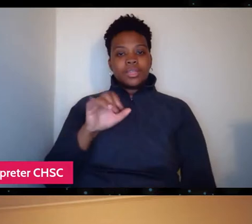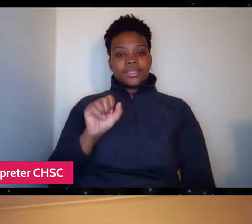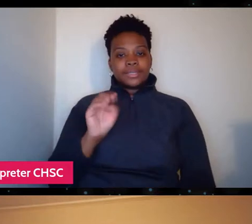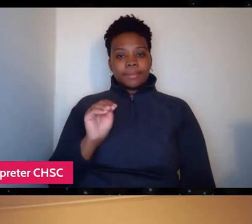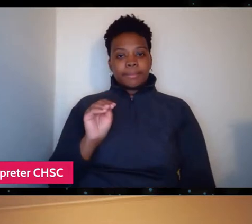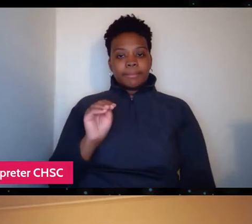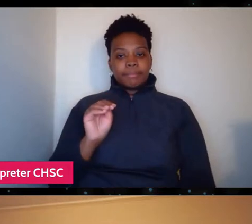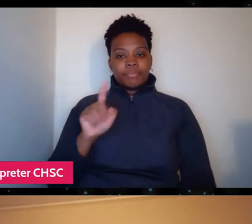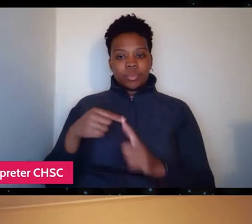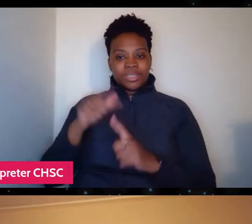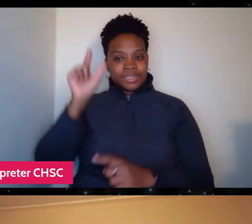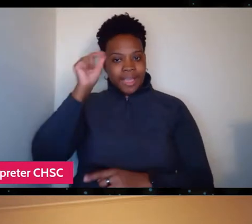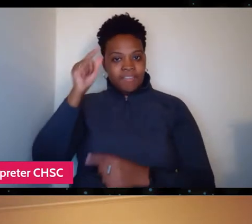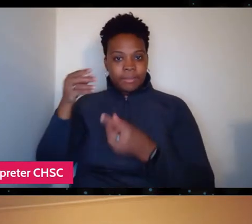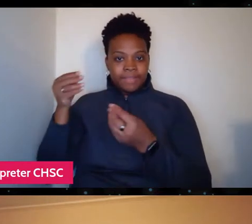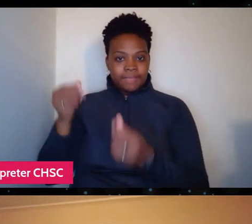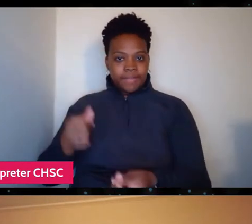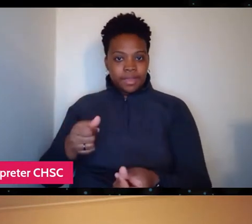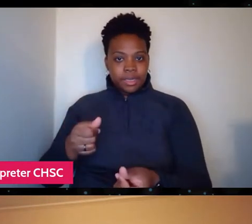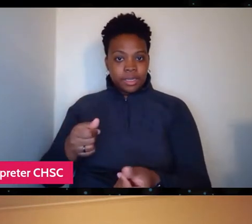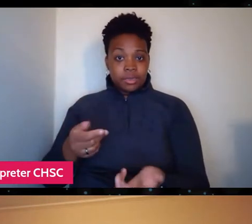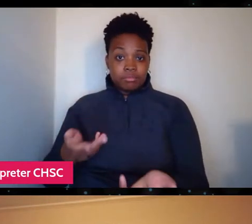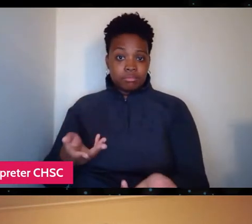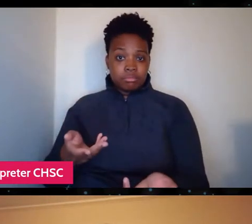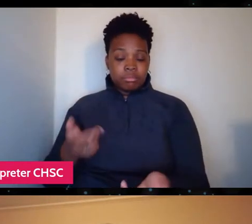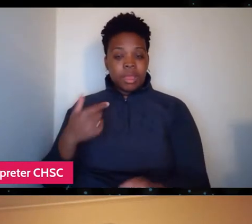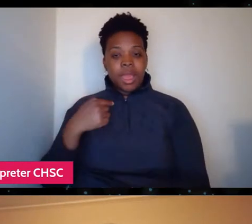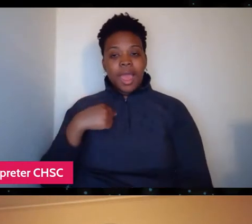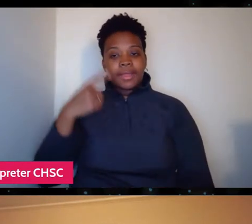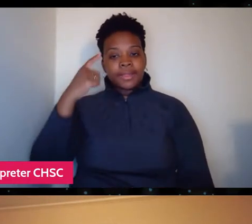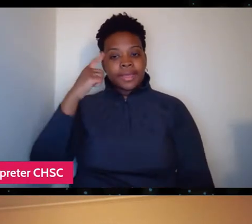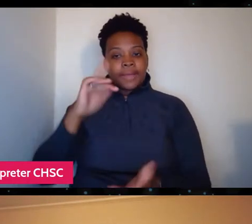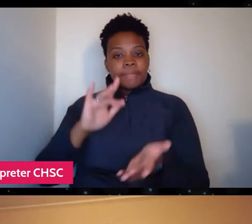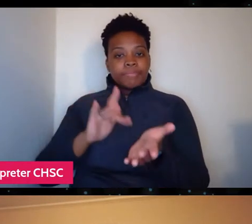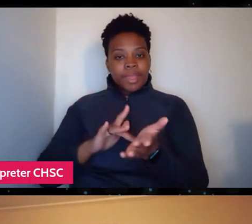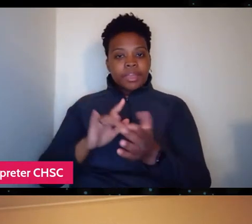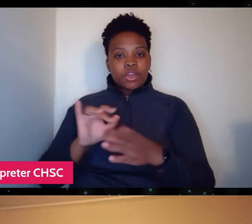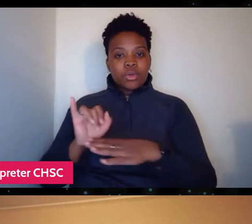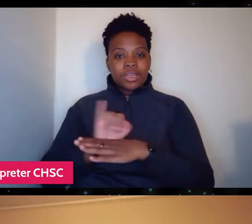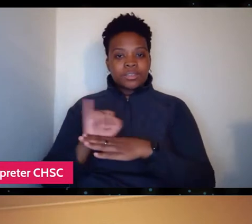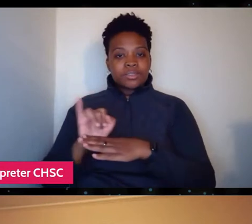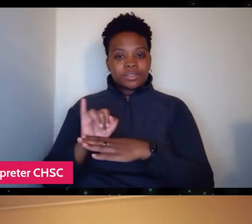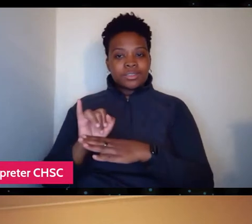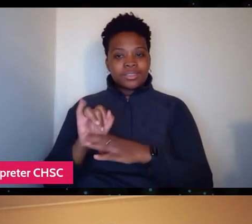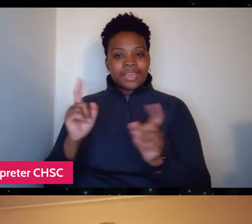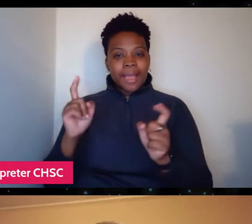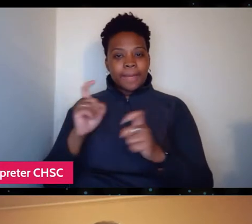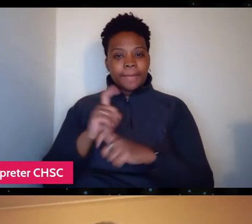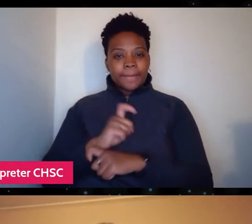I think the medical industrial complex in America is a bit perverse.